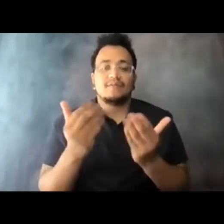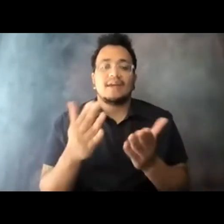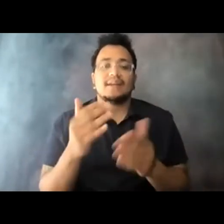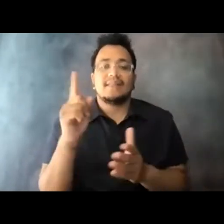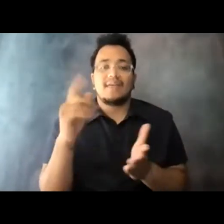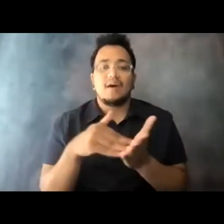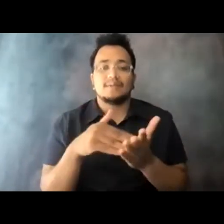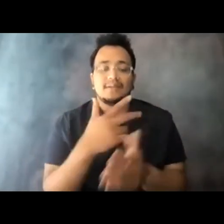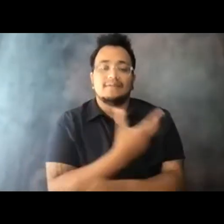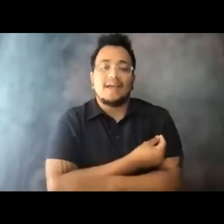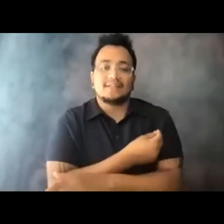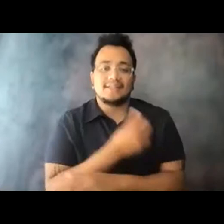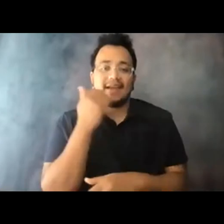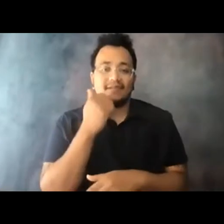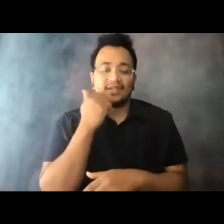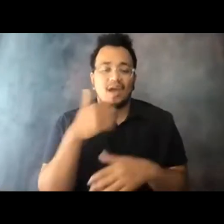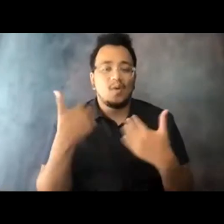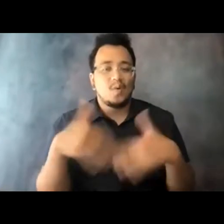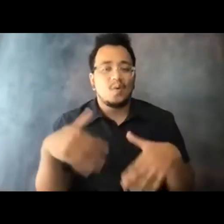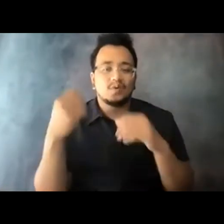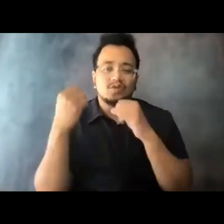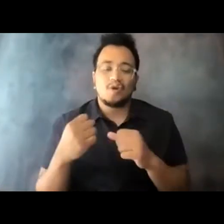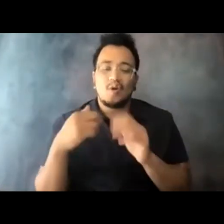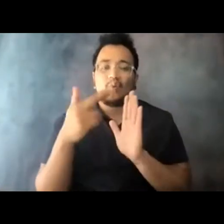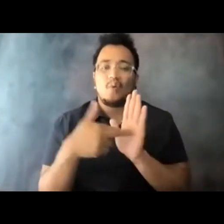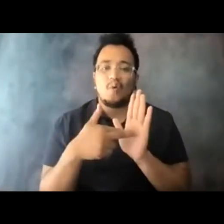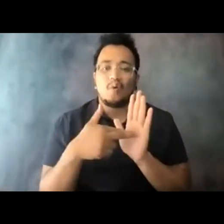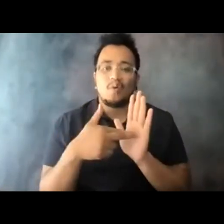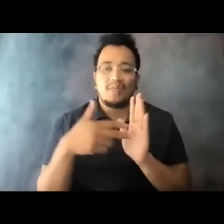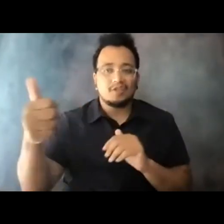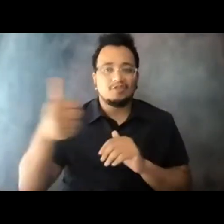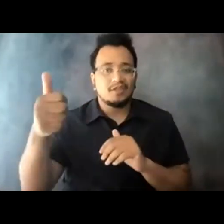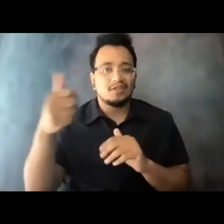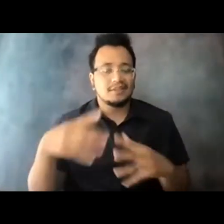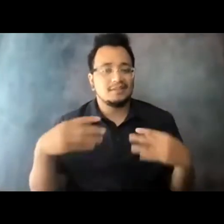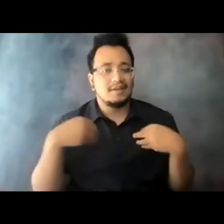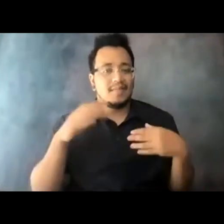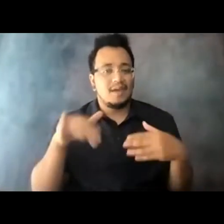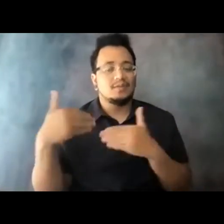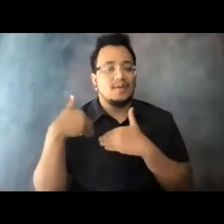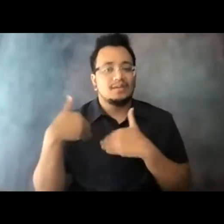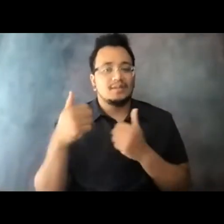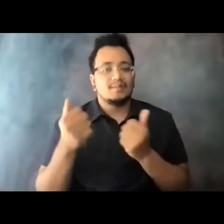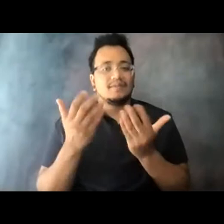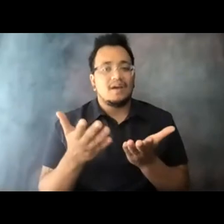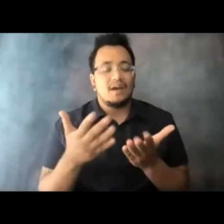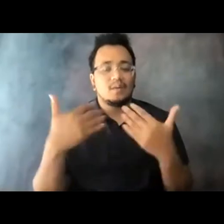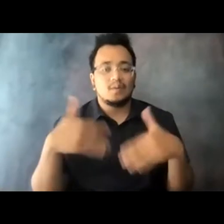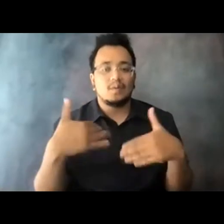15:14:22 And that role for transit to play, that has to, in the end, translate to ridership,